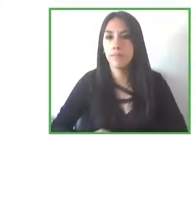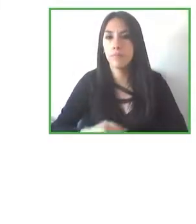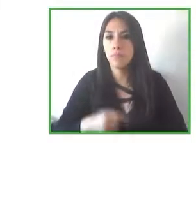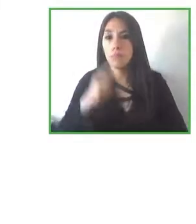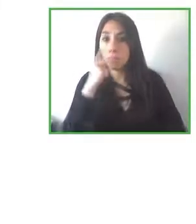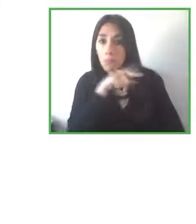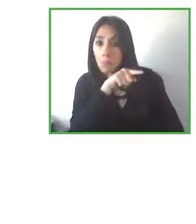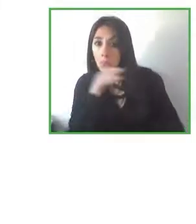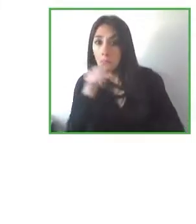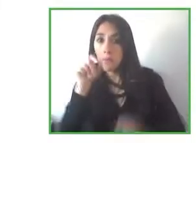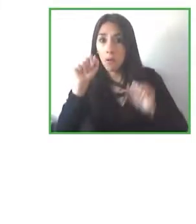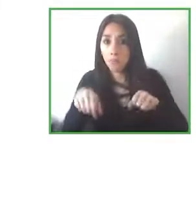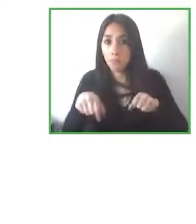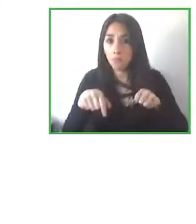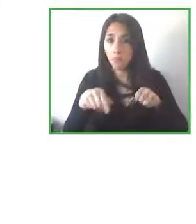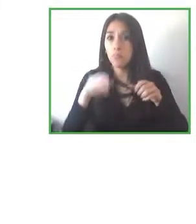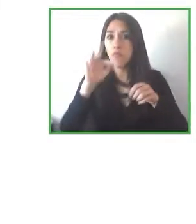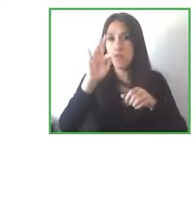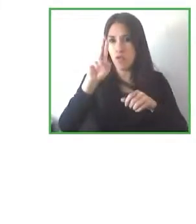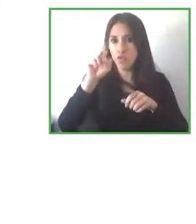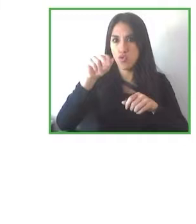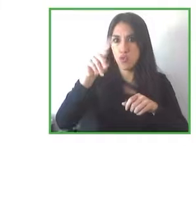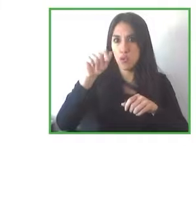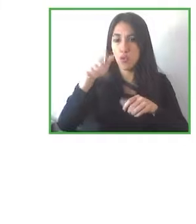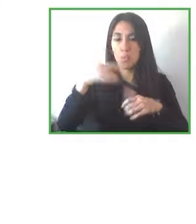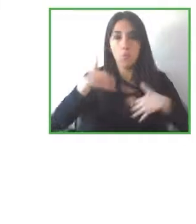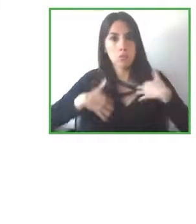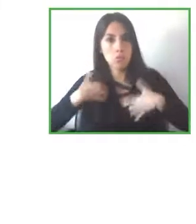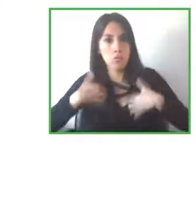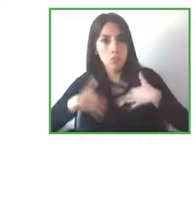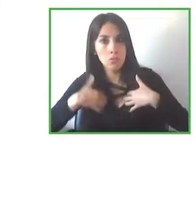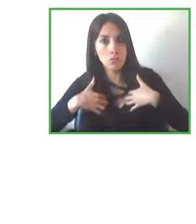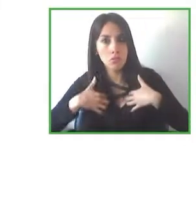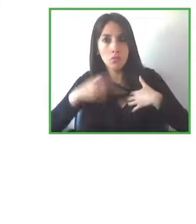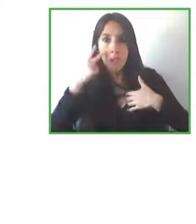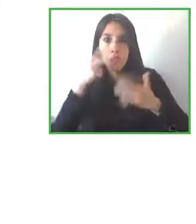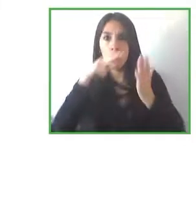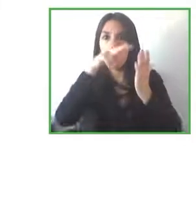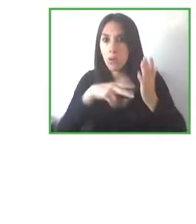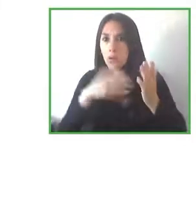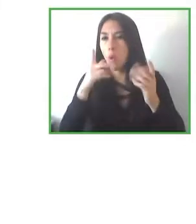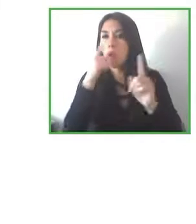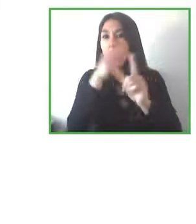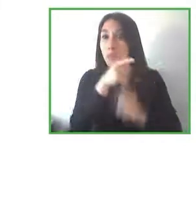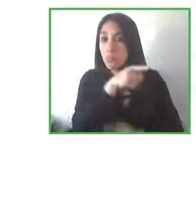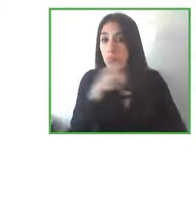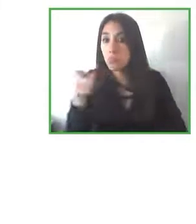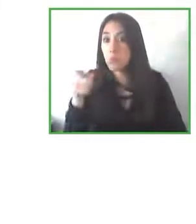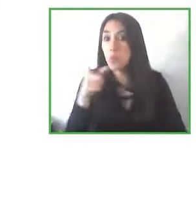So, you know, depending on where organizations like these two are based I think